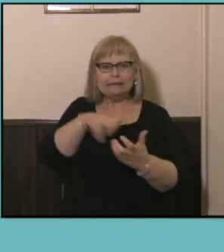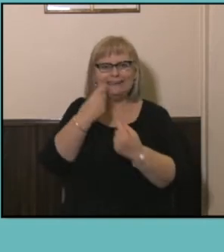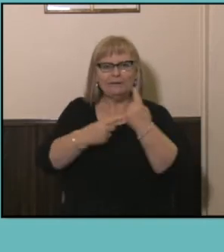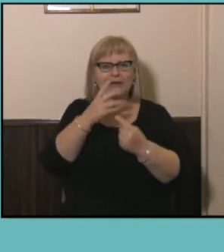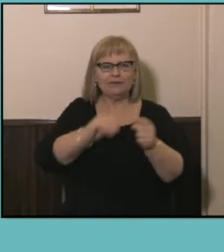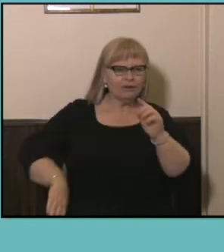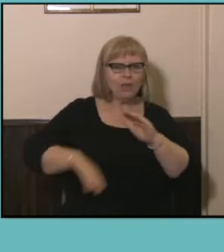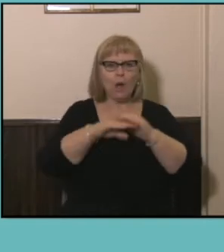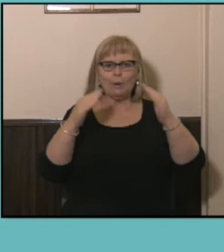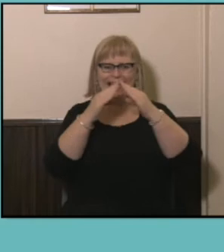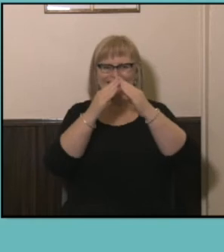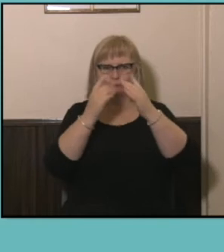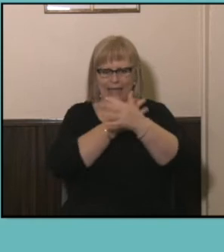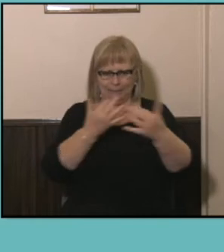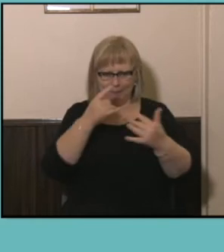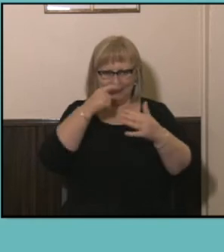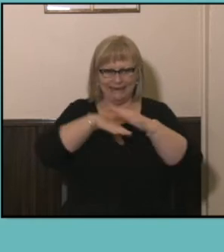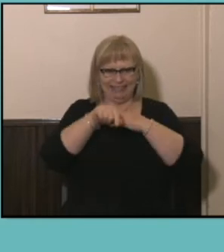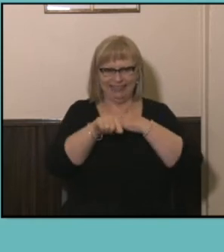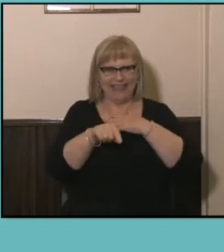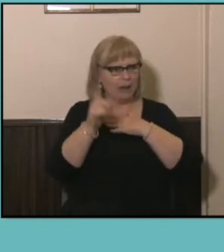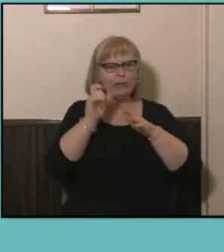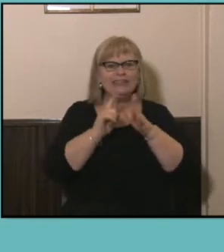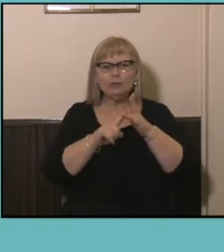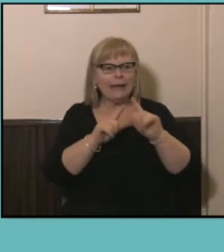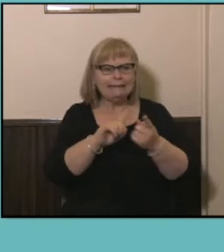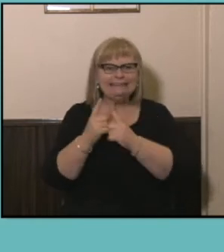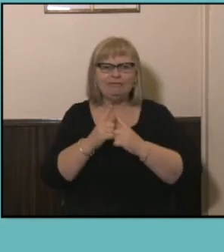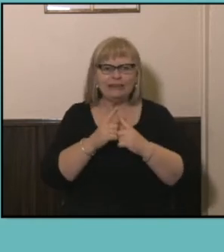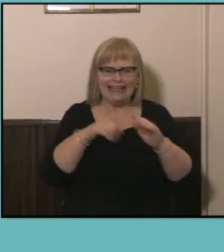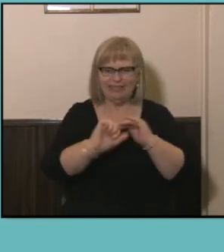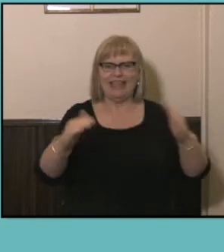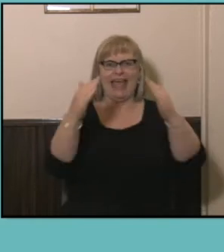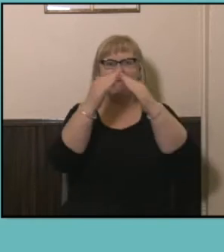the families and households are faring as of the 2016 Census compared to